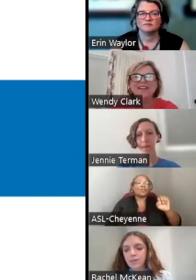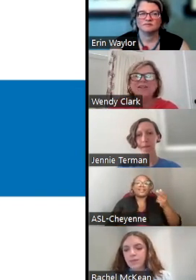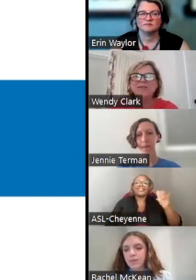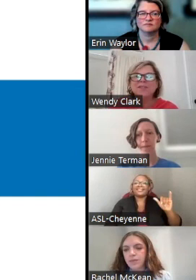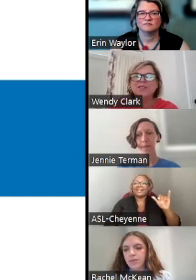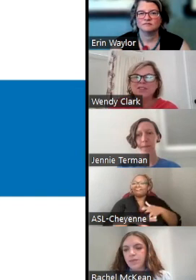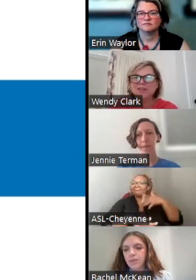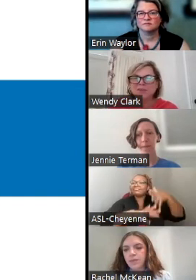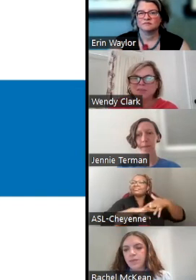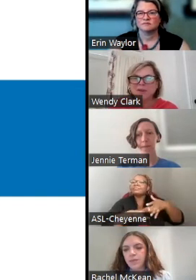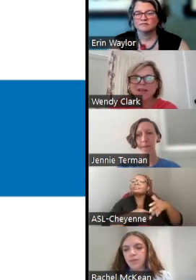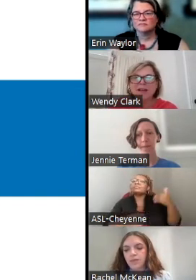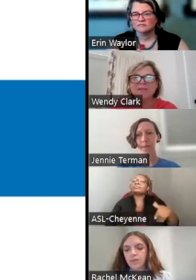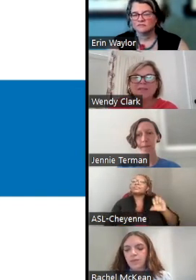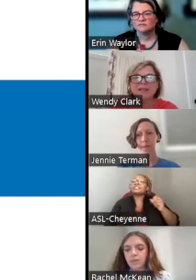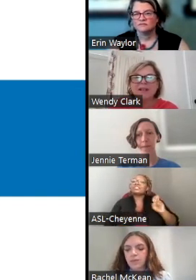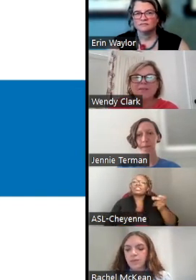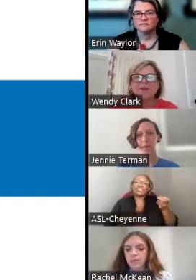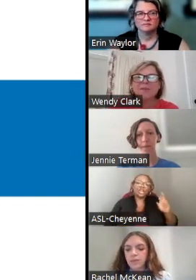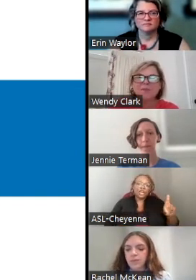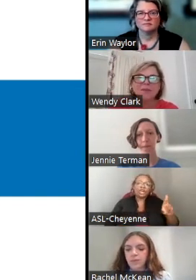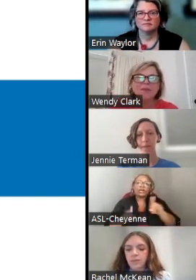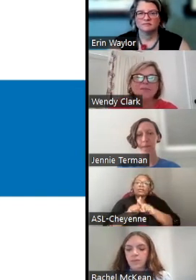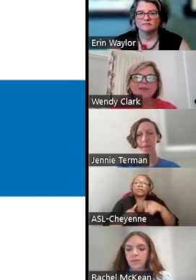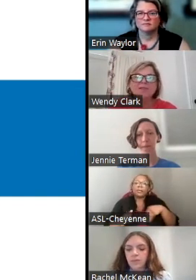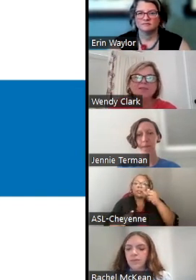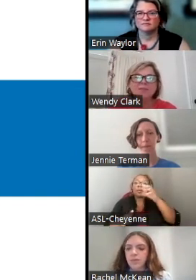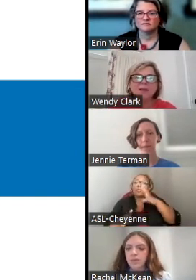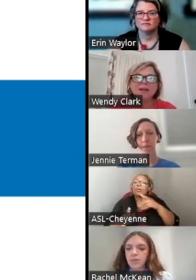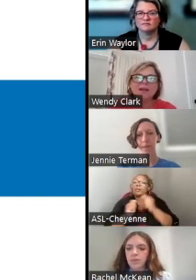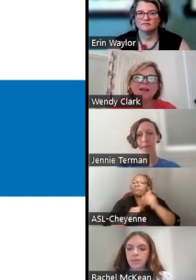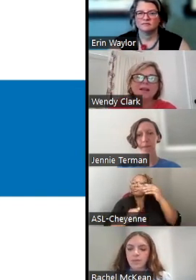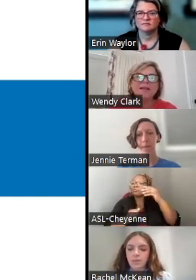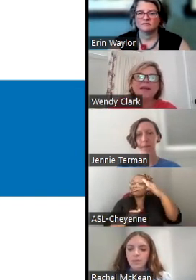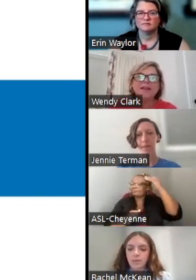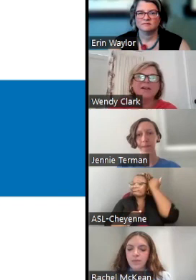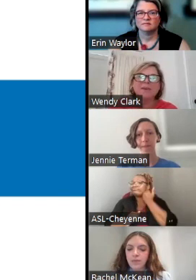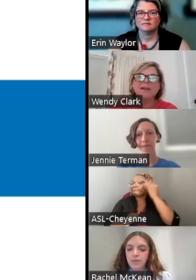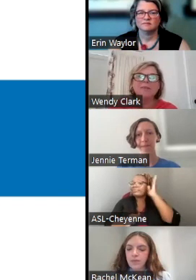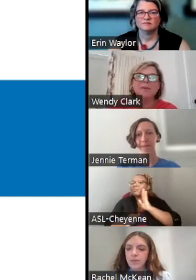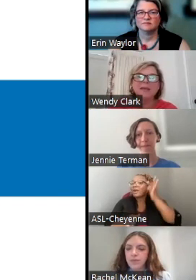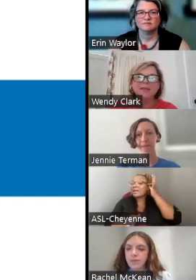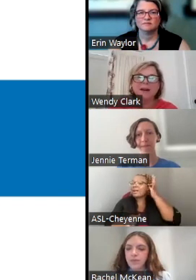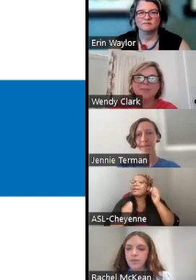I USE SHE/HER PRONOUNS AND I'M A WHITE WOMAN WITH SHORT BLONDE HIGHLIGHTED HAIR WEARING A PINK TOP.